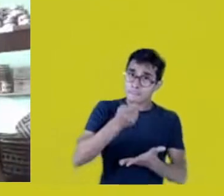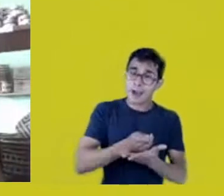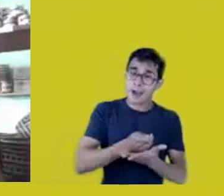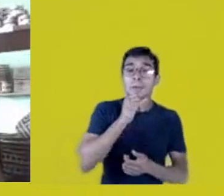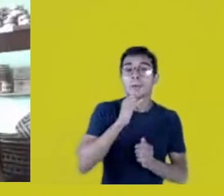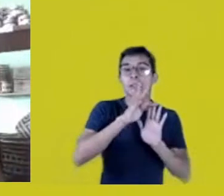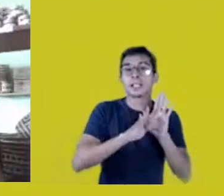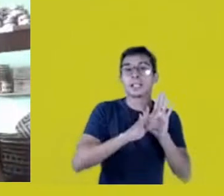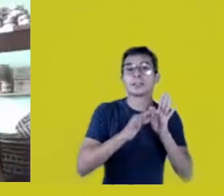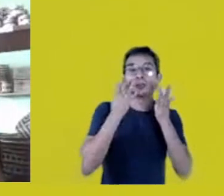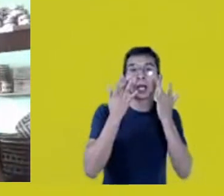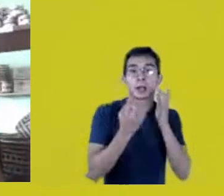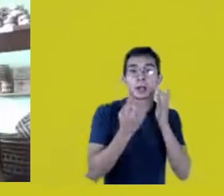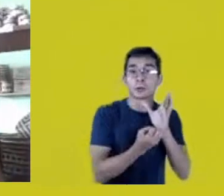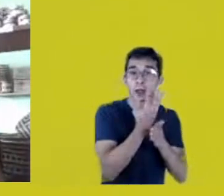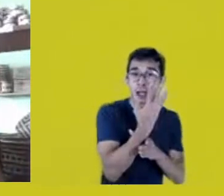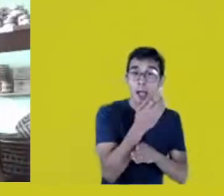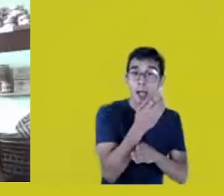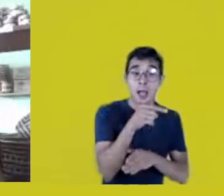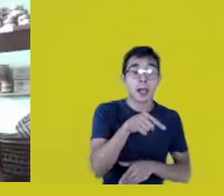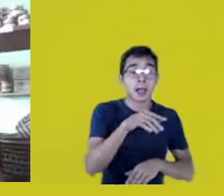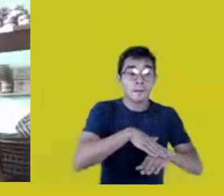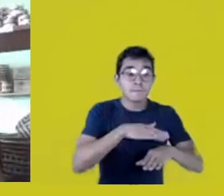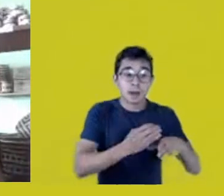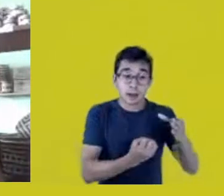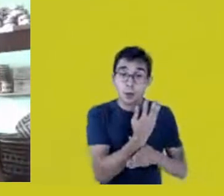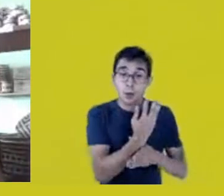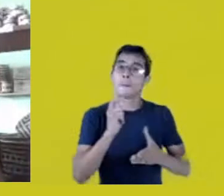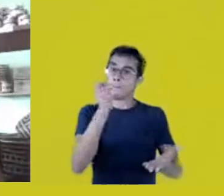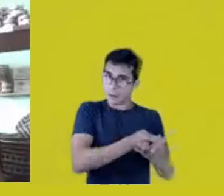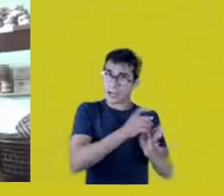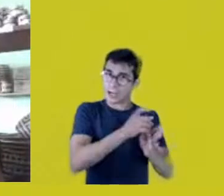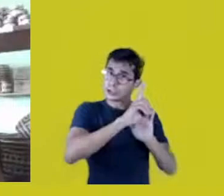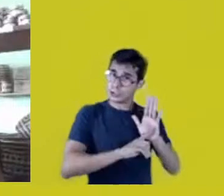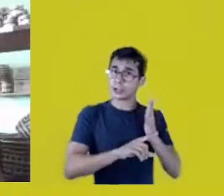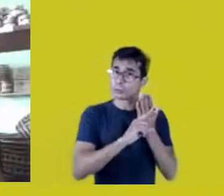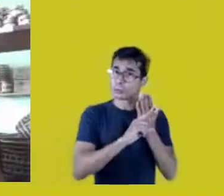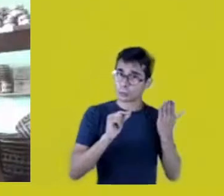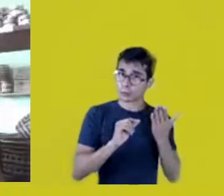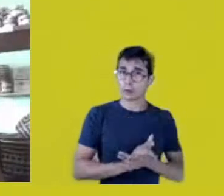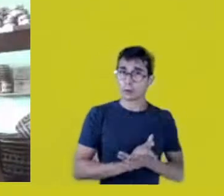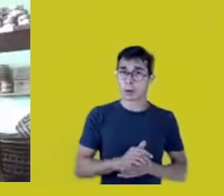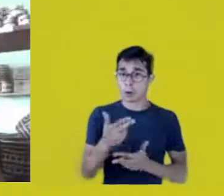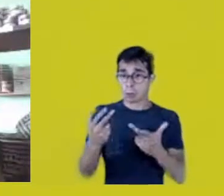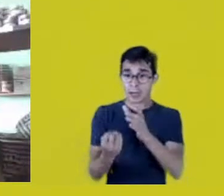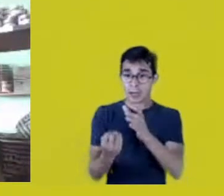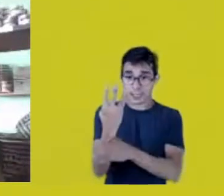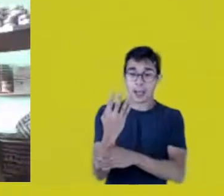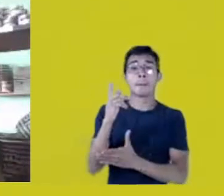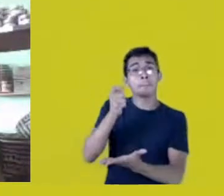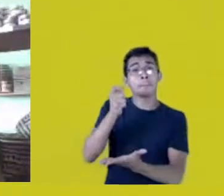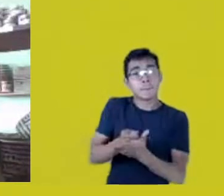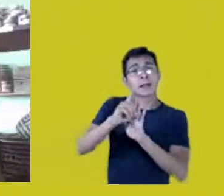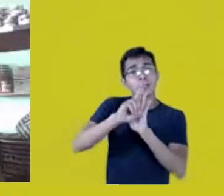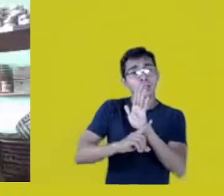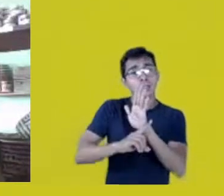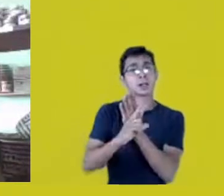to those who created certain things, so there’s a dichotomy in that system.